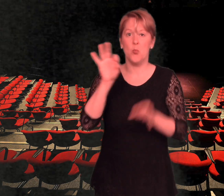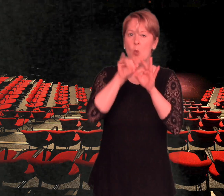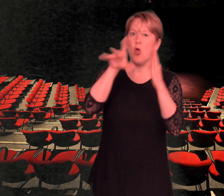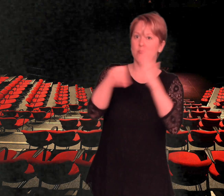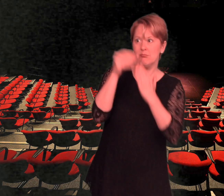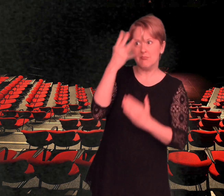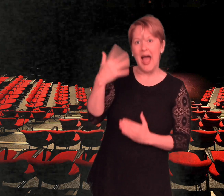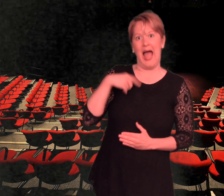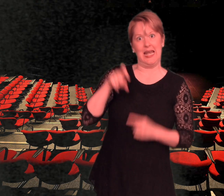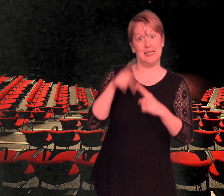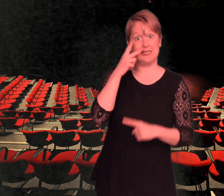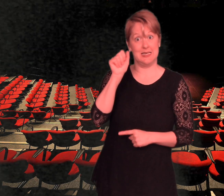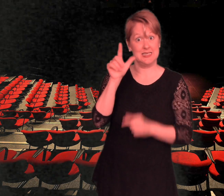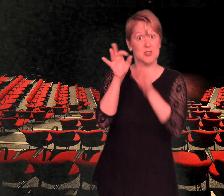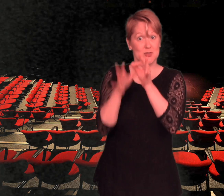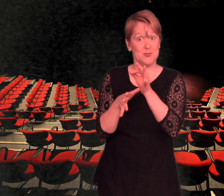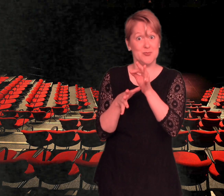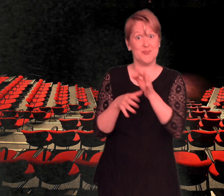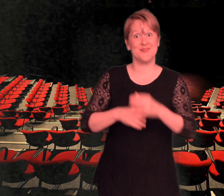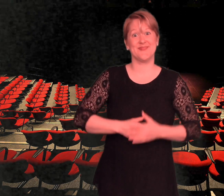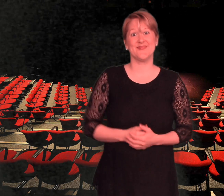It is important to add that you need to see ASL interpreters.